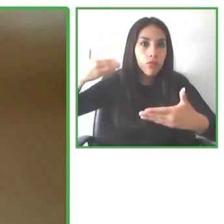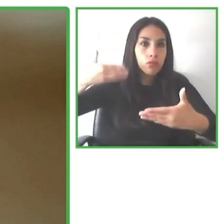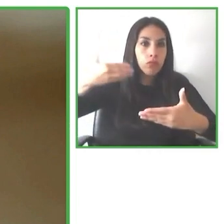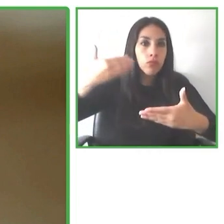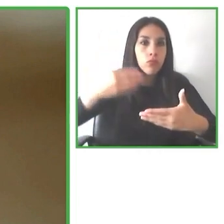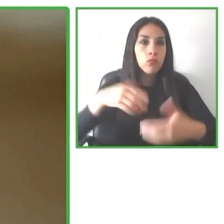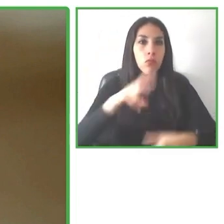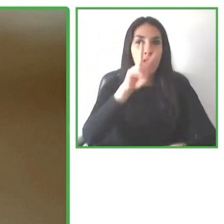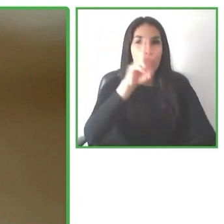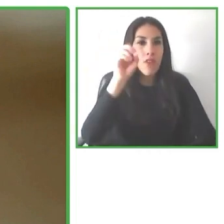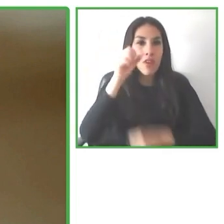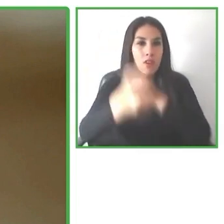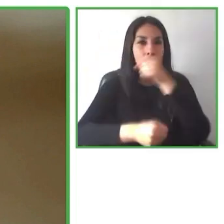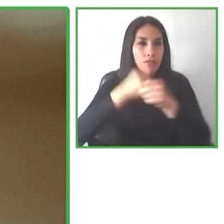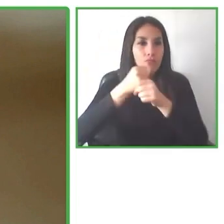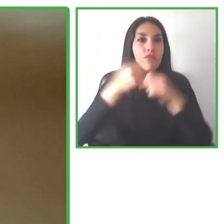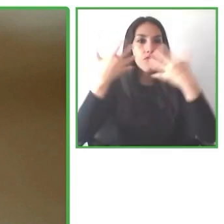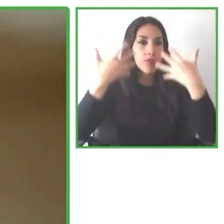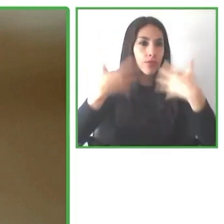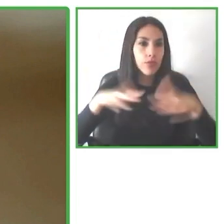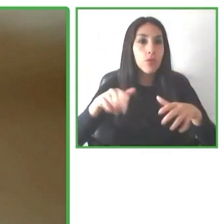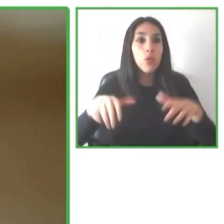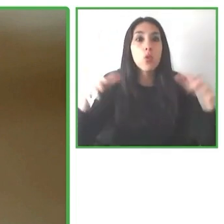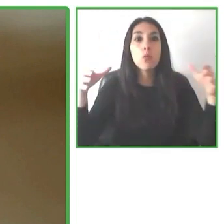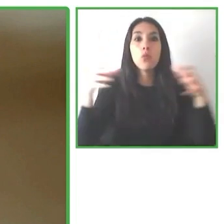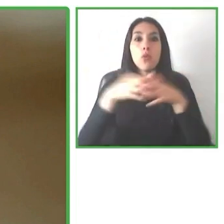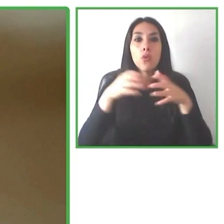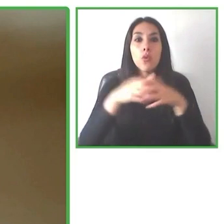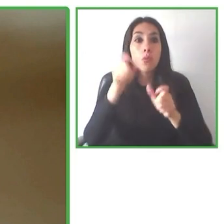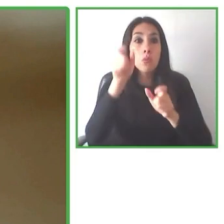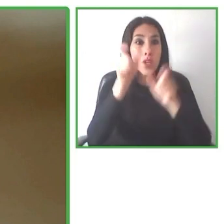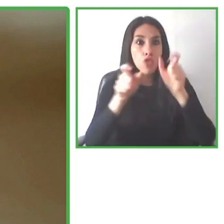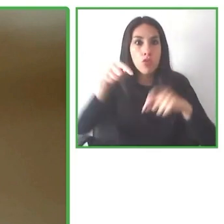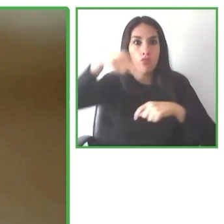It is developed by people with disabilities